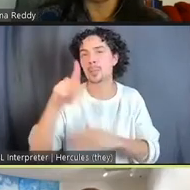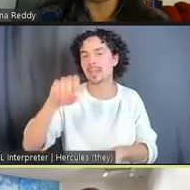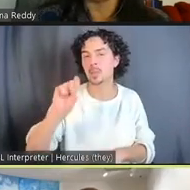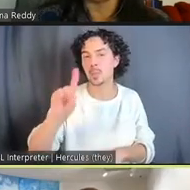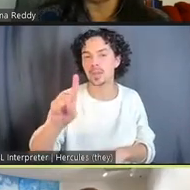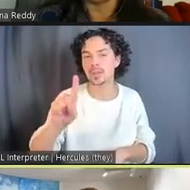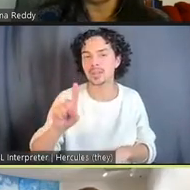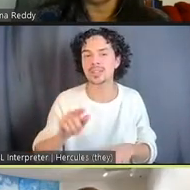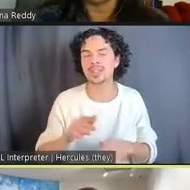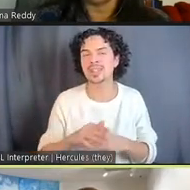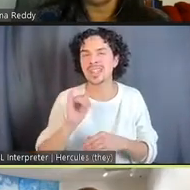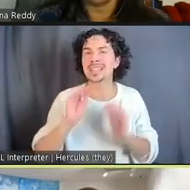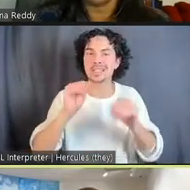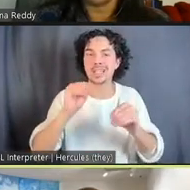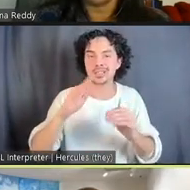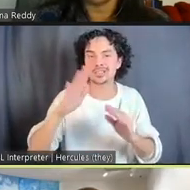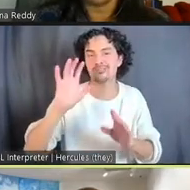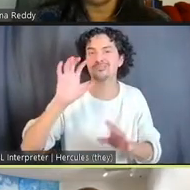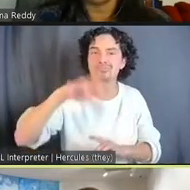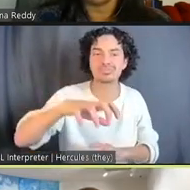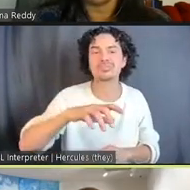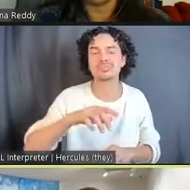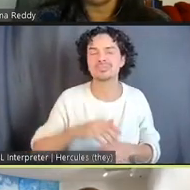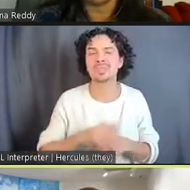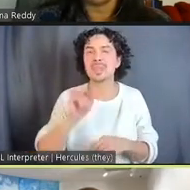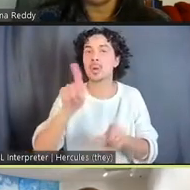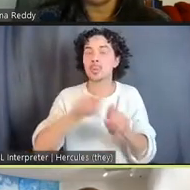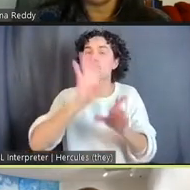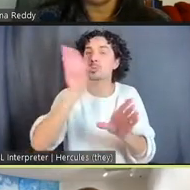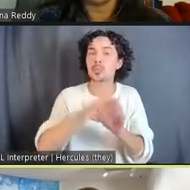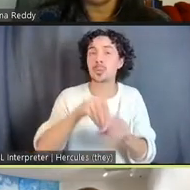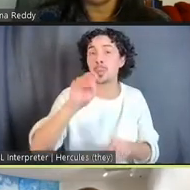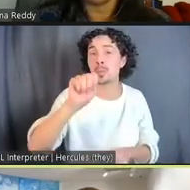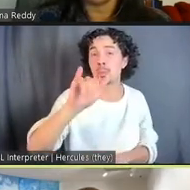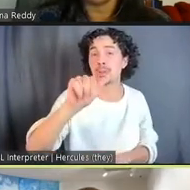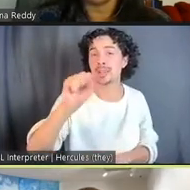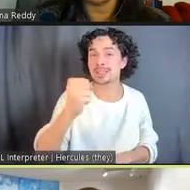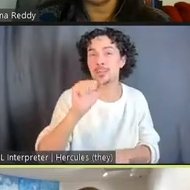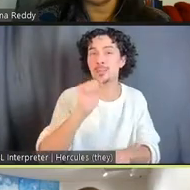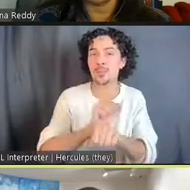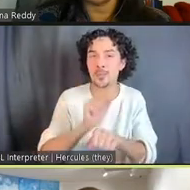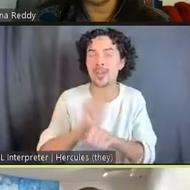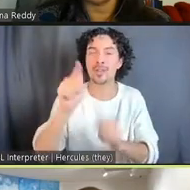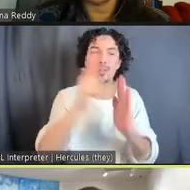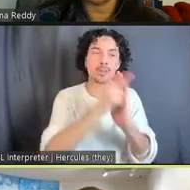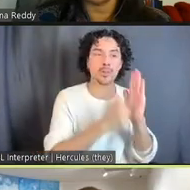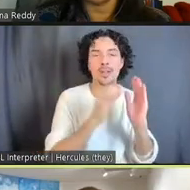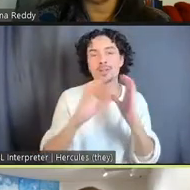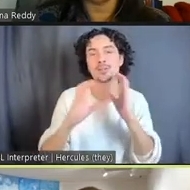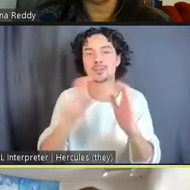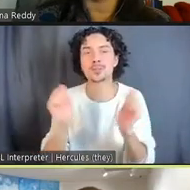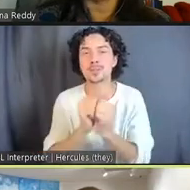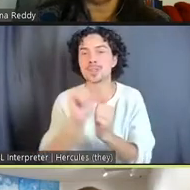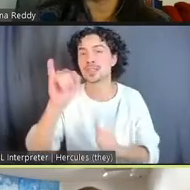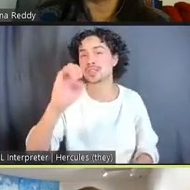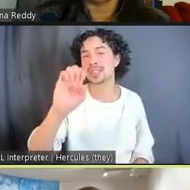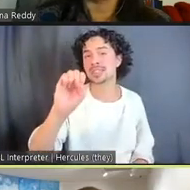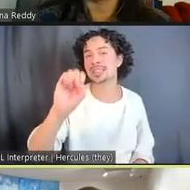And it includes Maria's work on the wall in conversation with Jesse Krimes, and